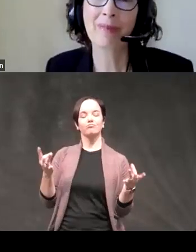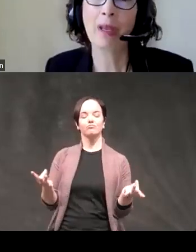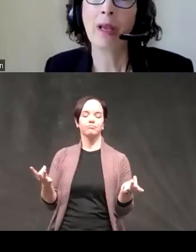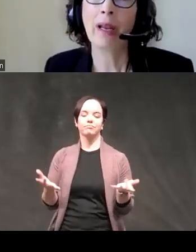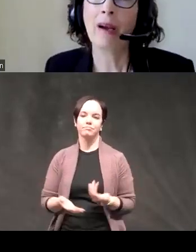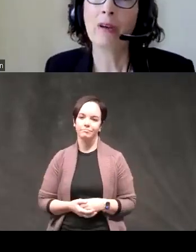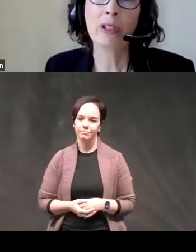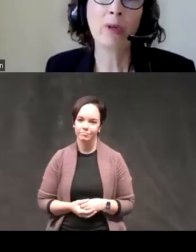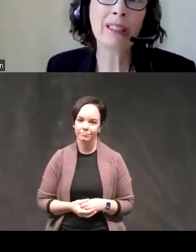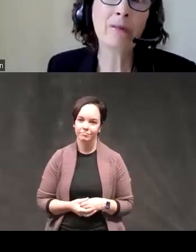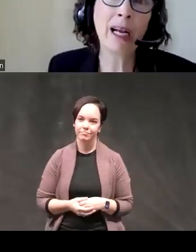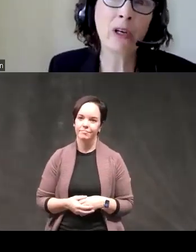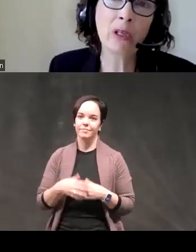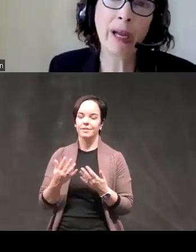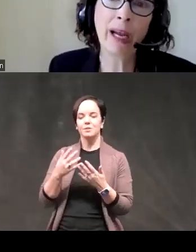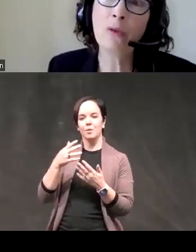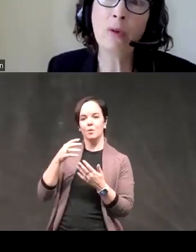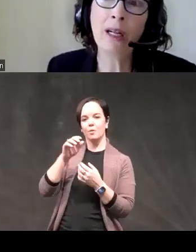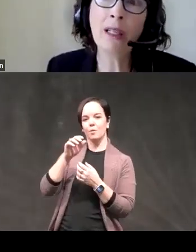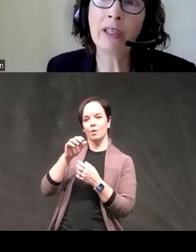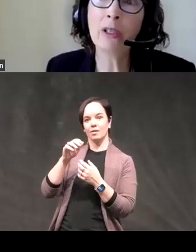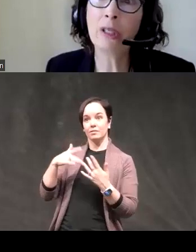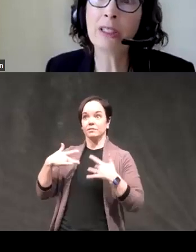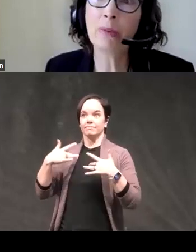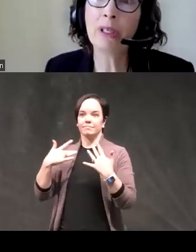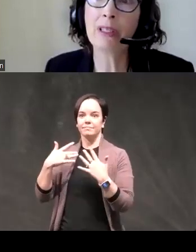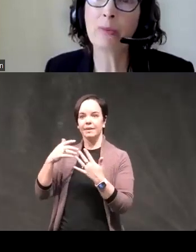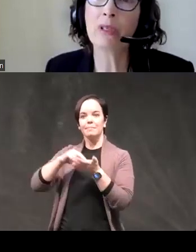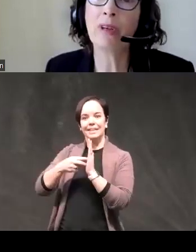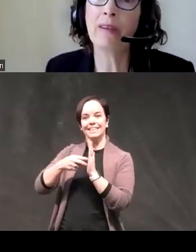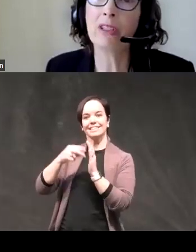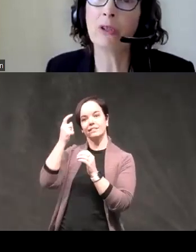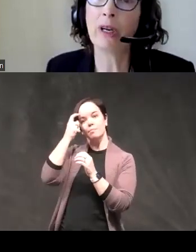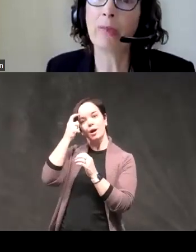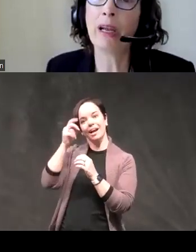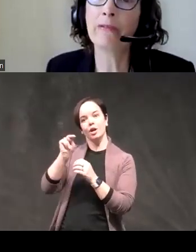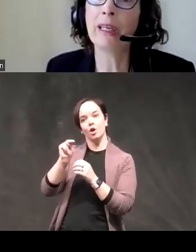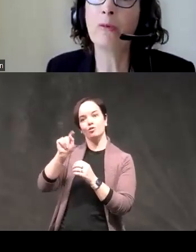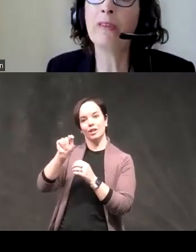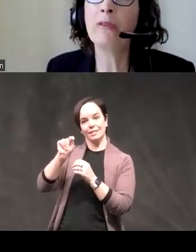so what is arousal about well our neurotransmitter that's most involved is norepinephrine and we've